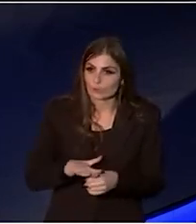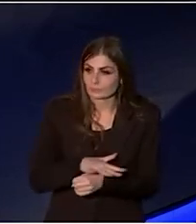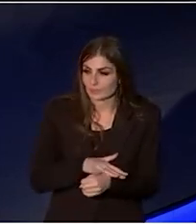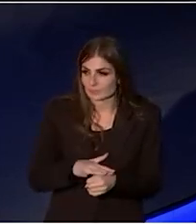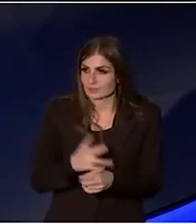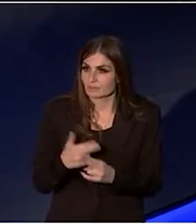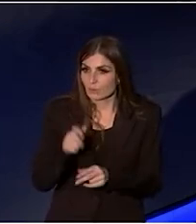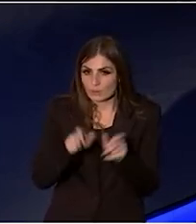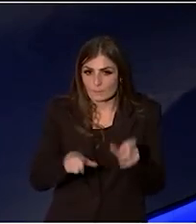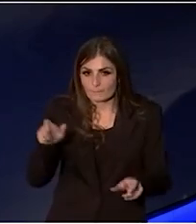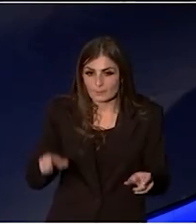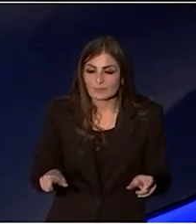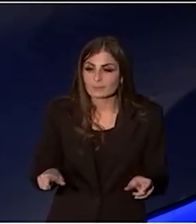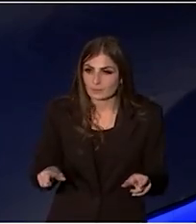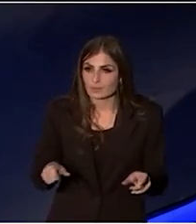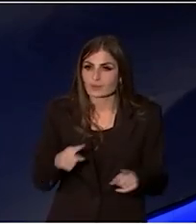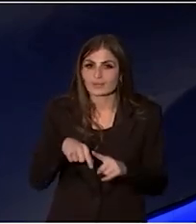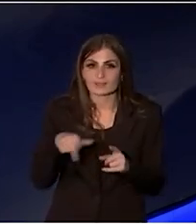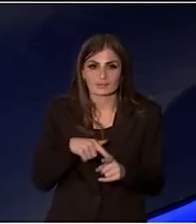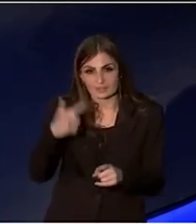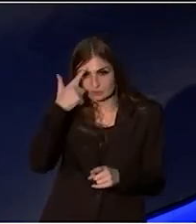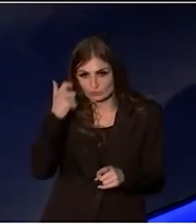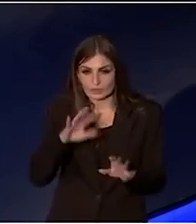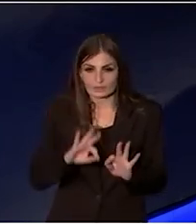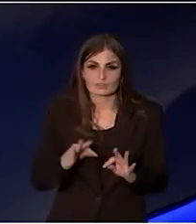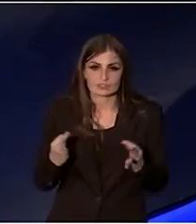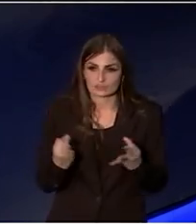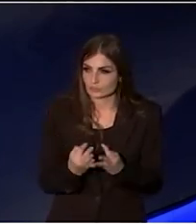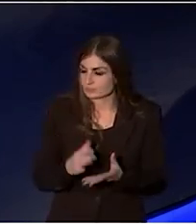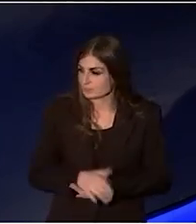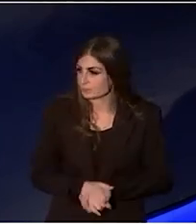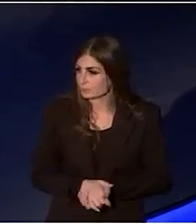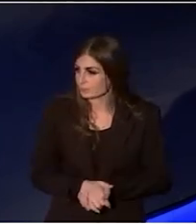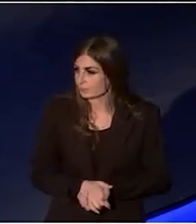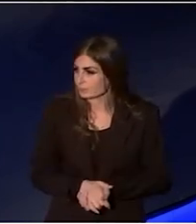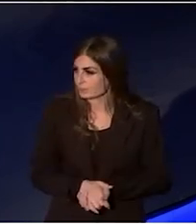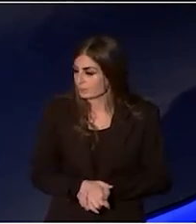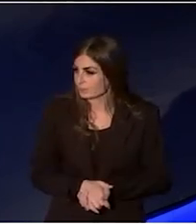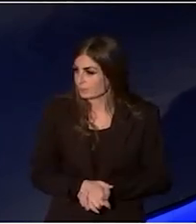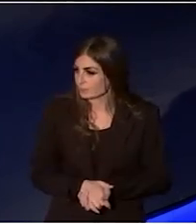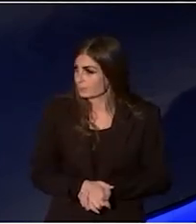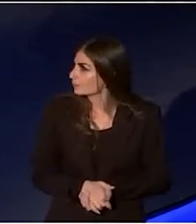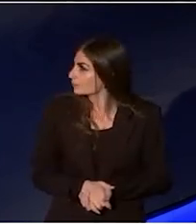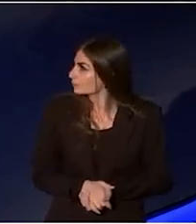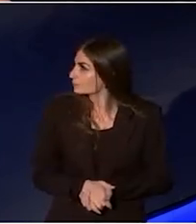for people who are in these creative industries.